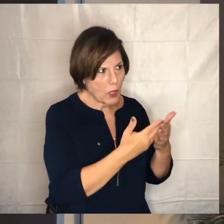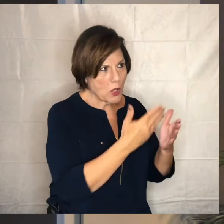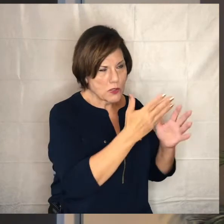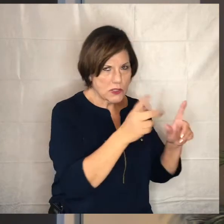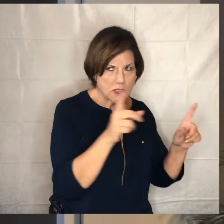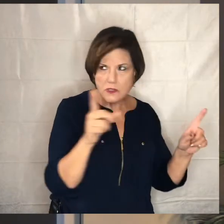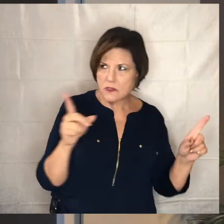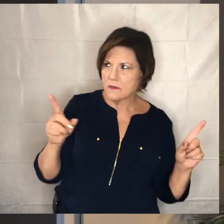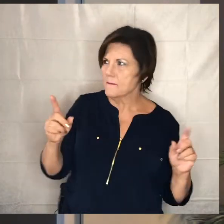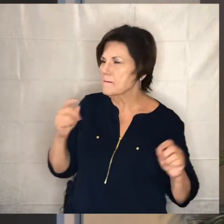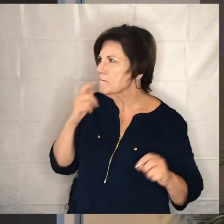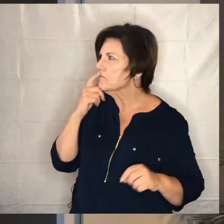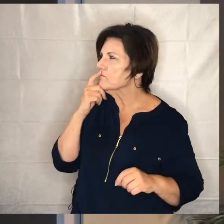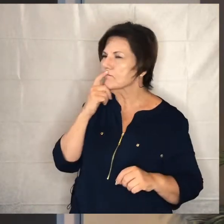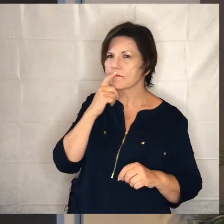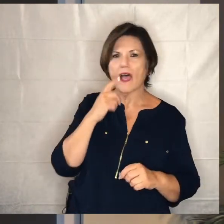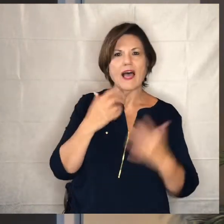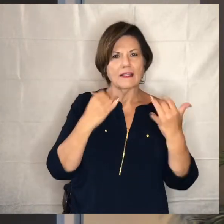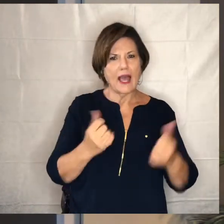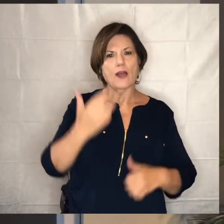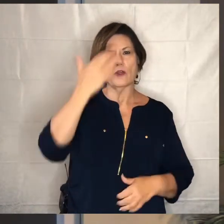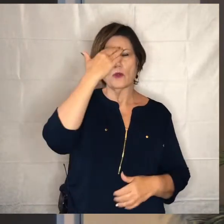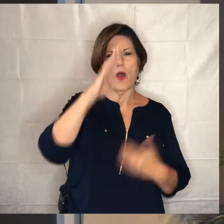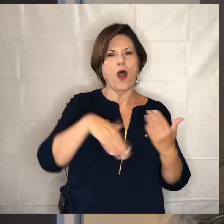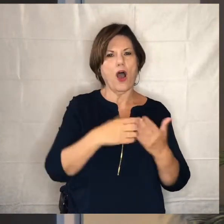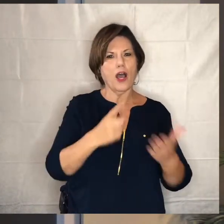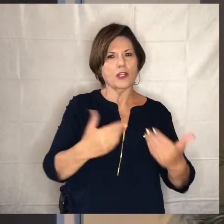and now let's say that you actually know all that you have and now the question